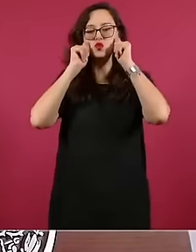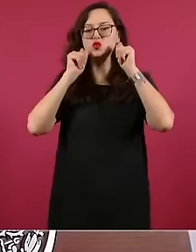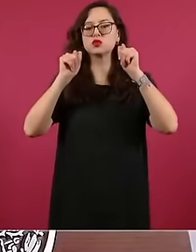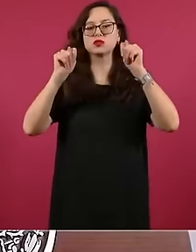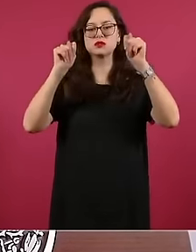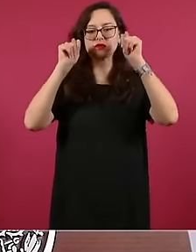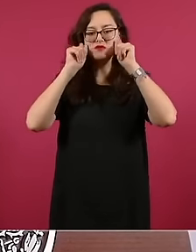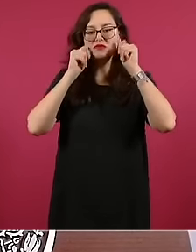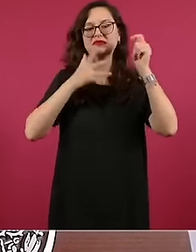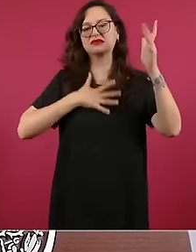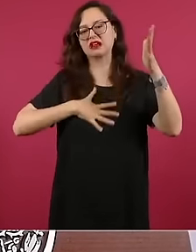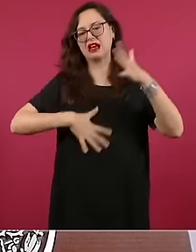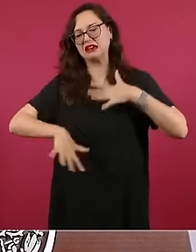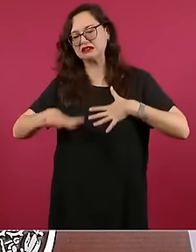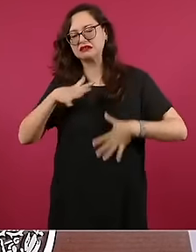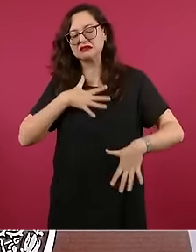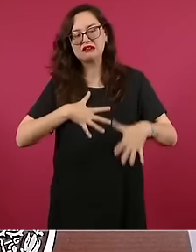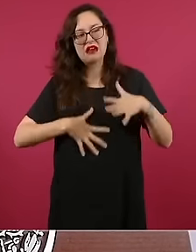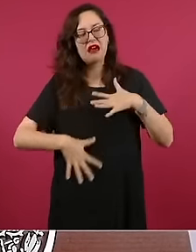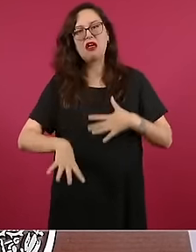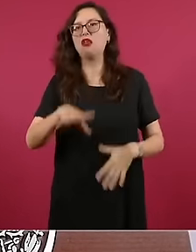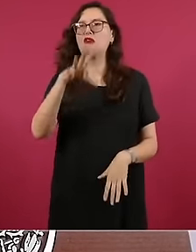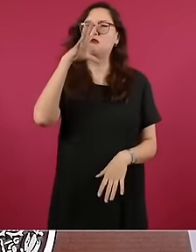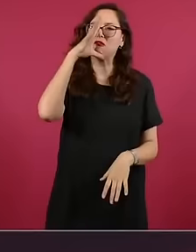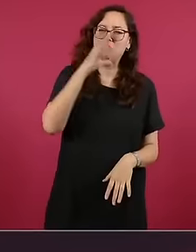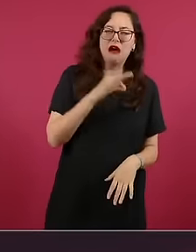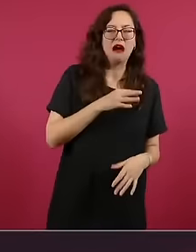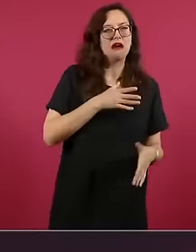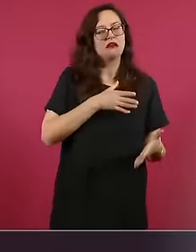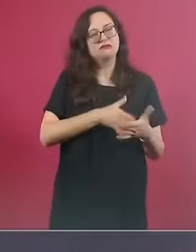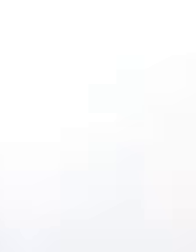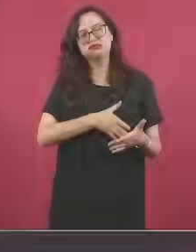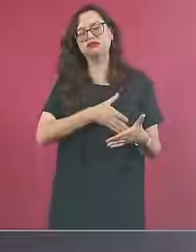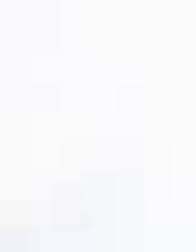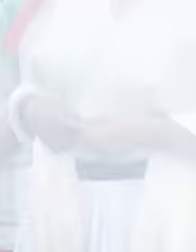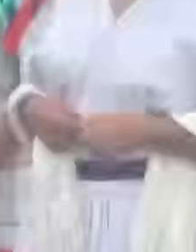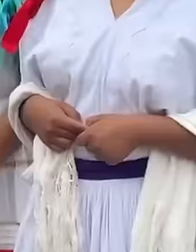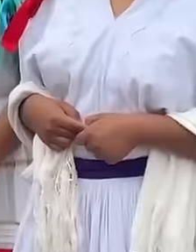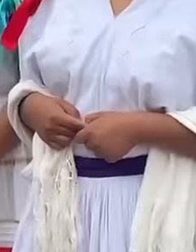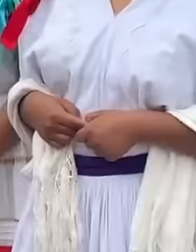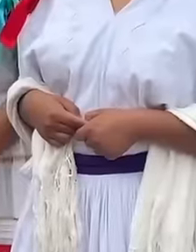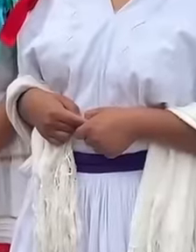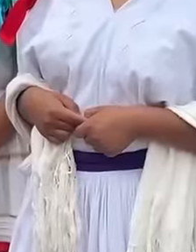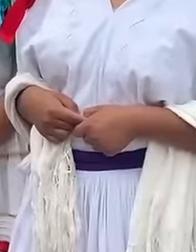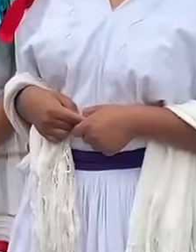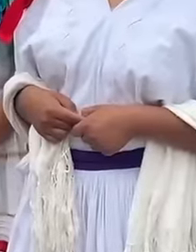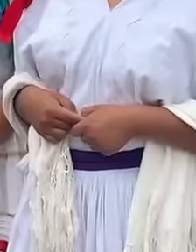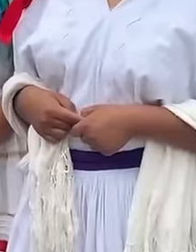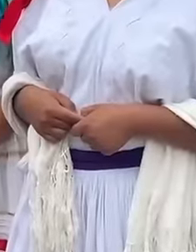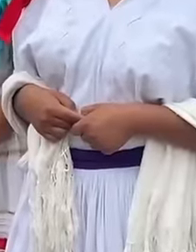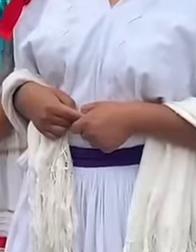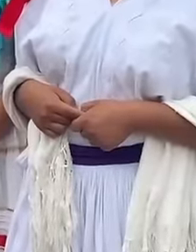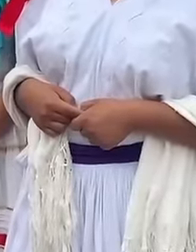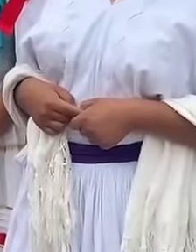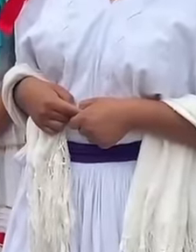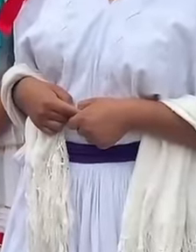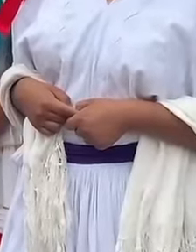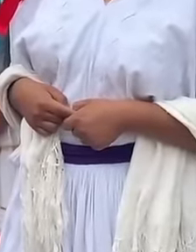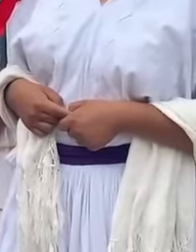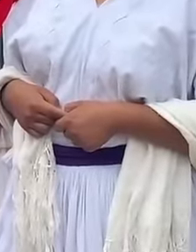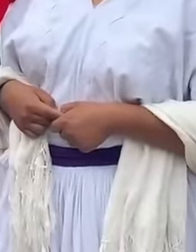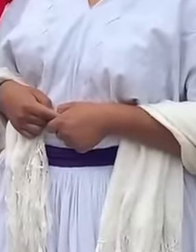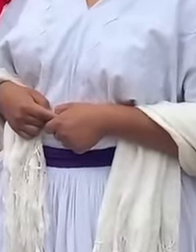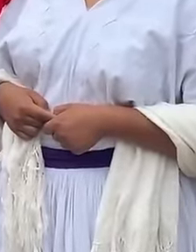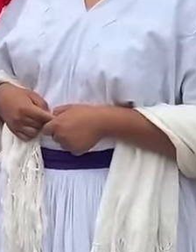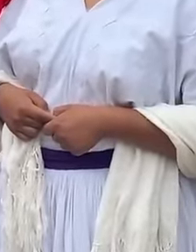, any fall is tiring because